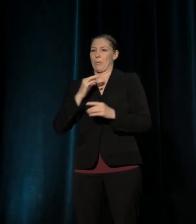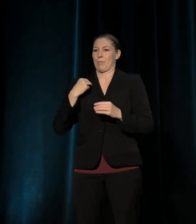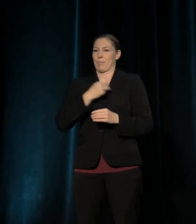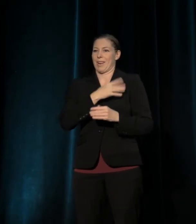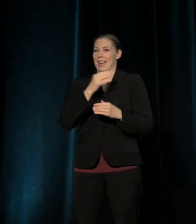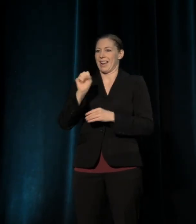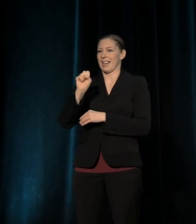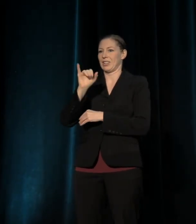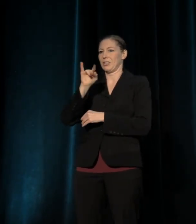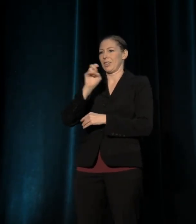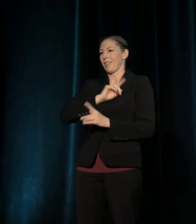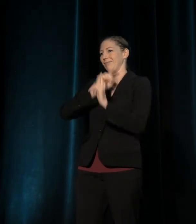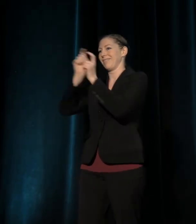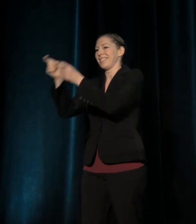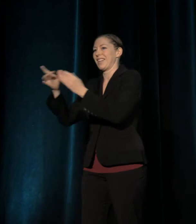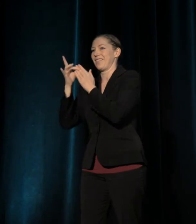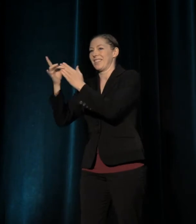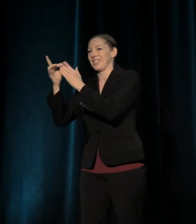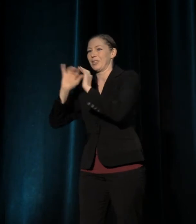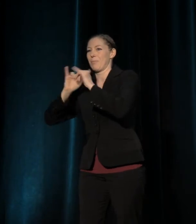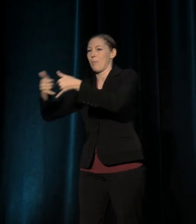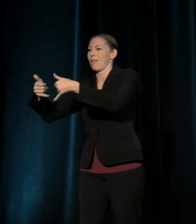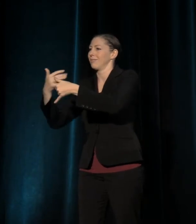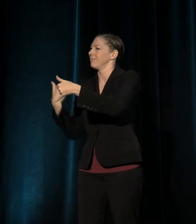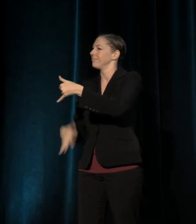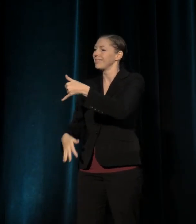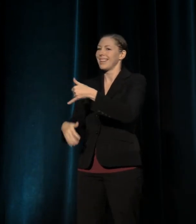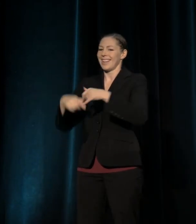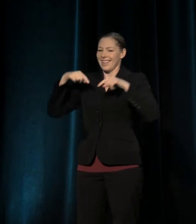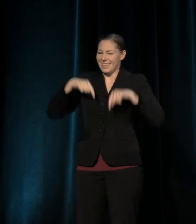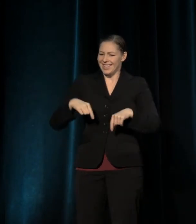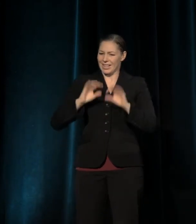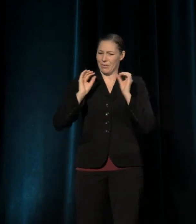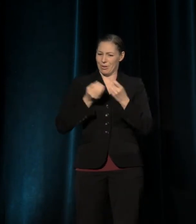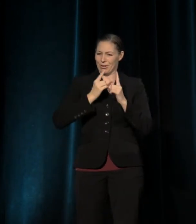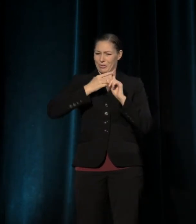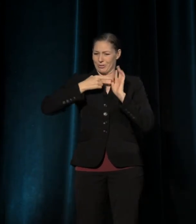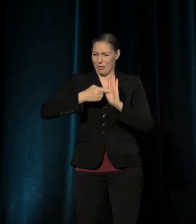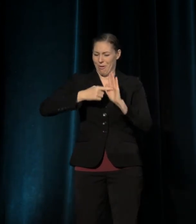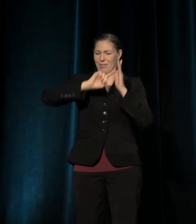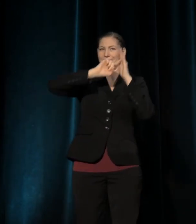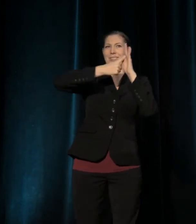So this organization is a truly remarkable source for circular motion.